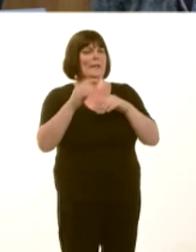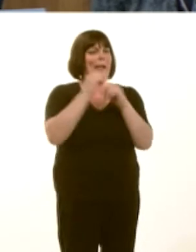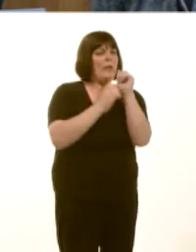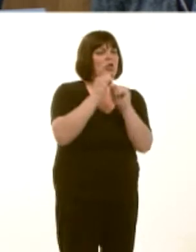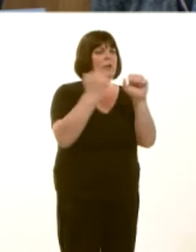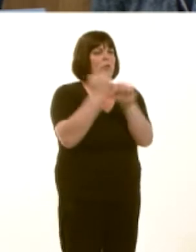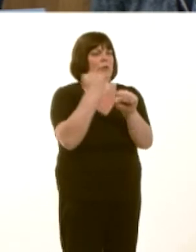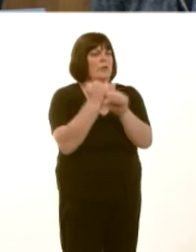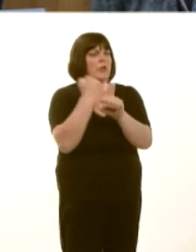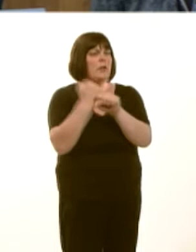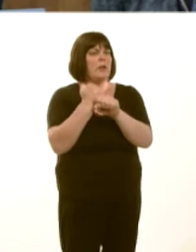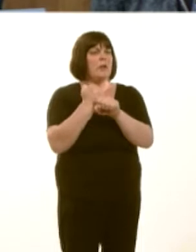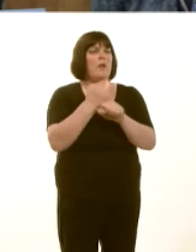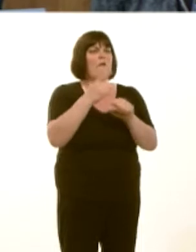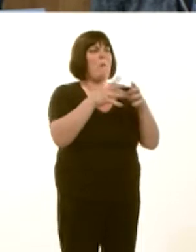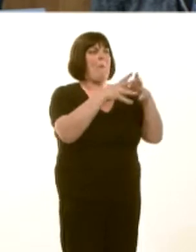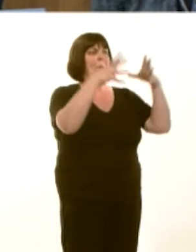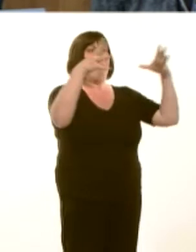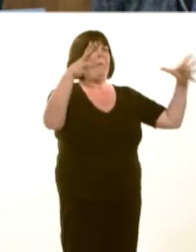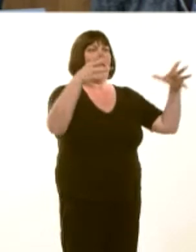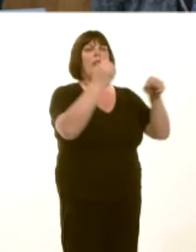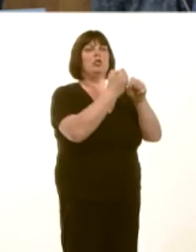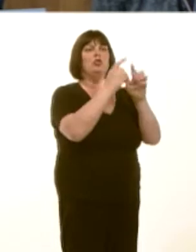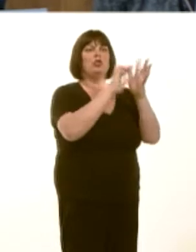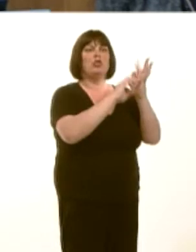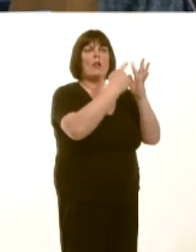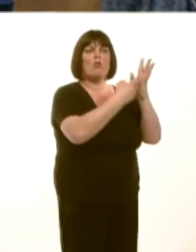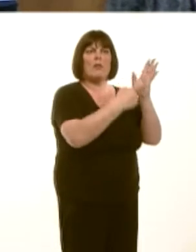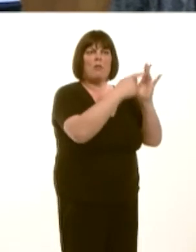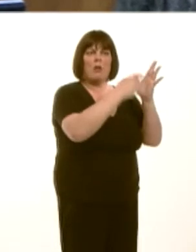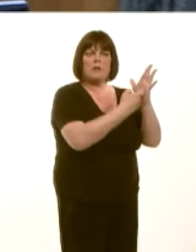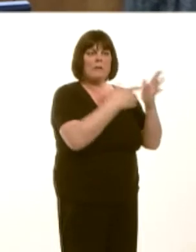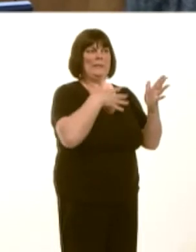the very large generators that are needed because of our industrial base, through to